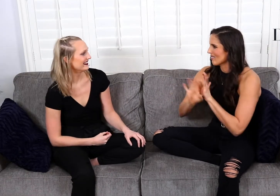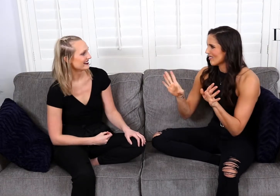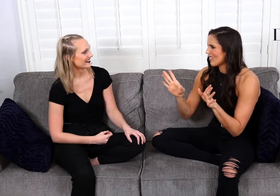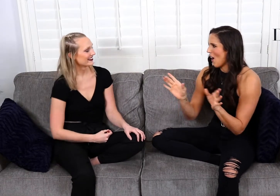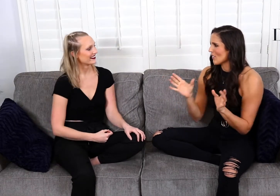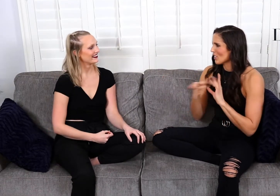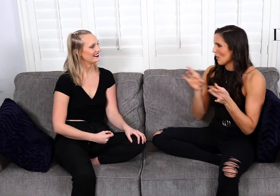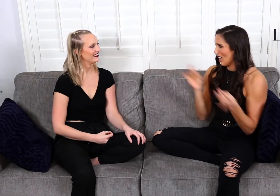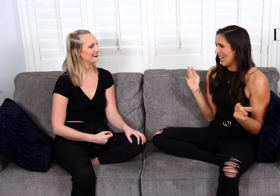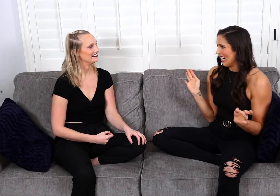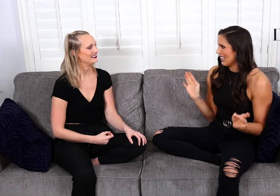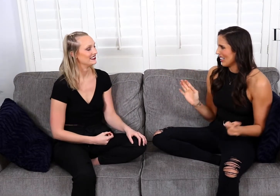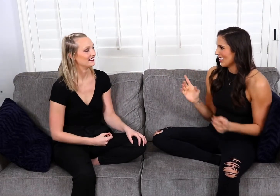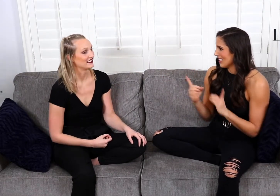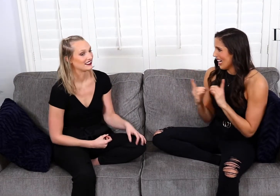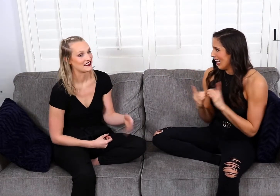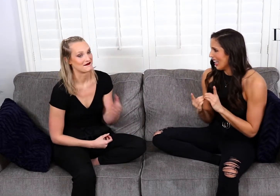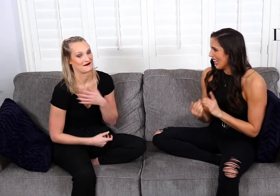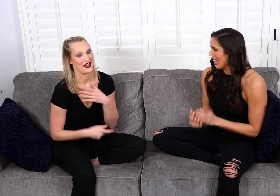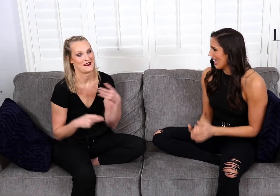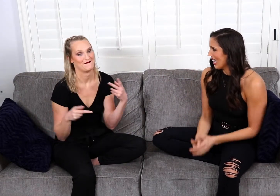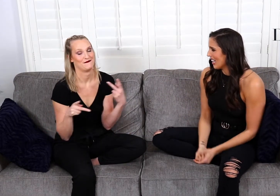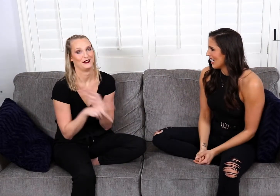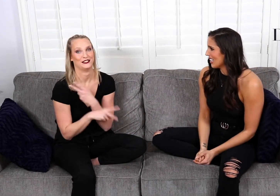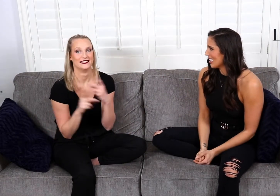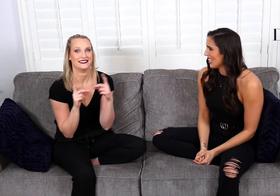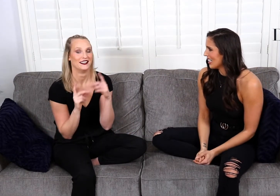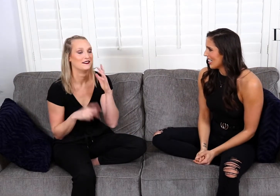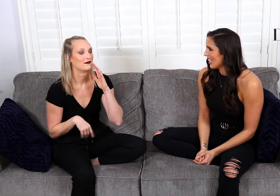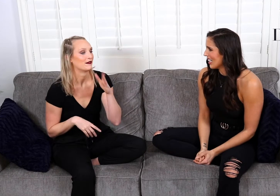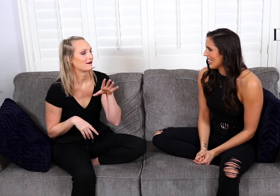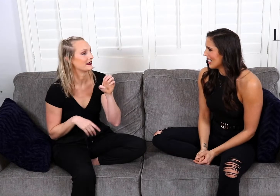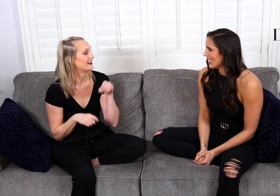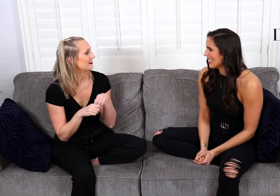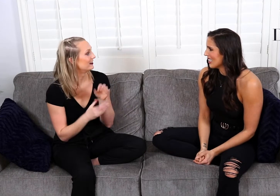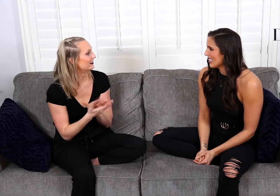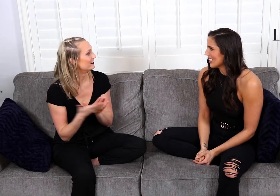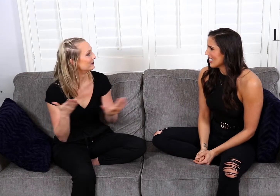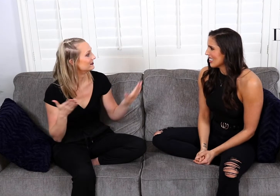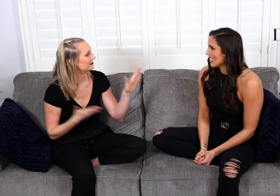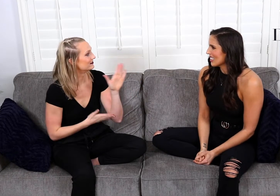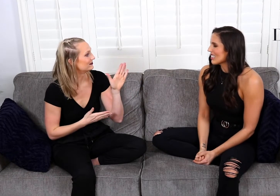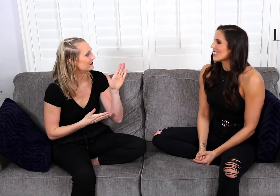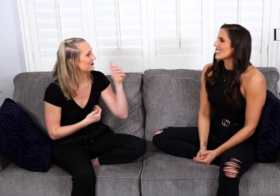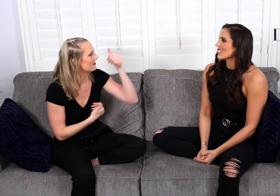your awful stories! My worst dating experience would have to be in college.